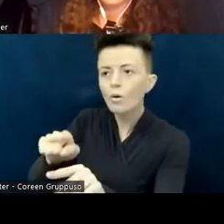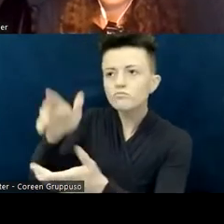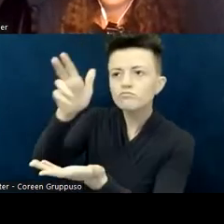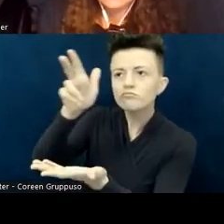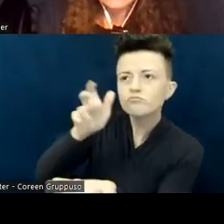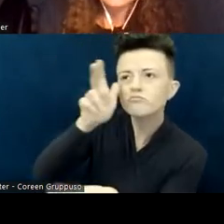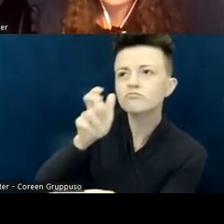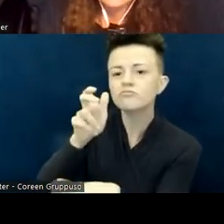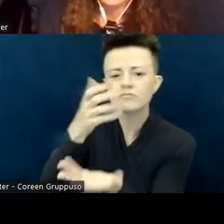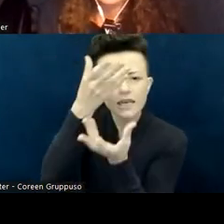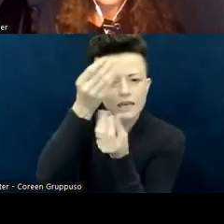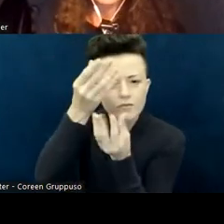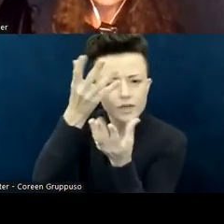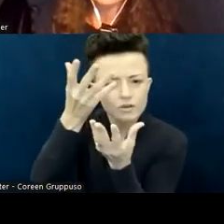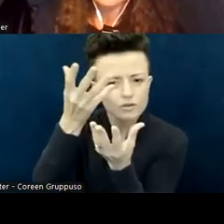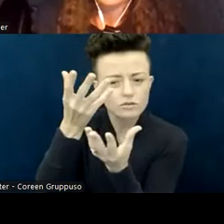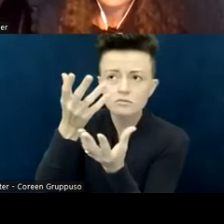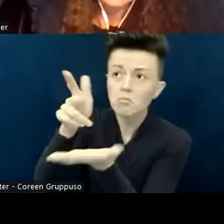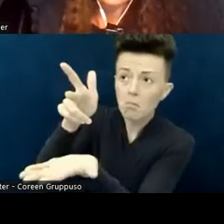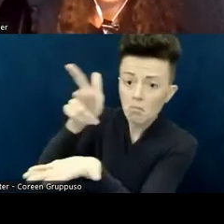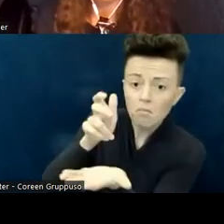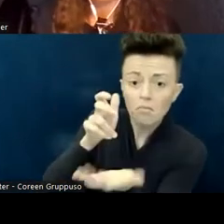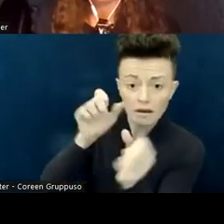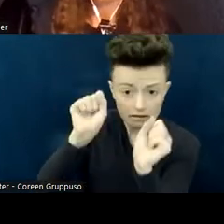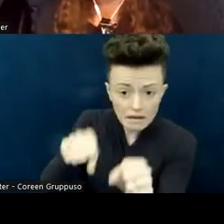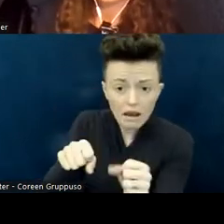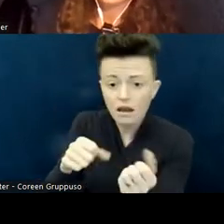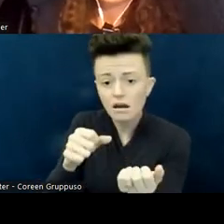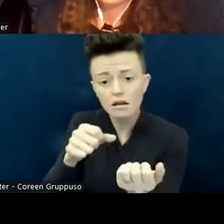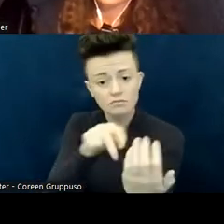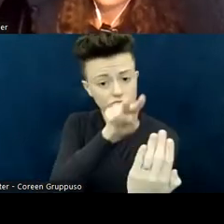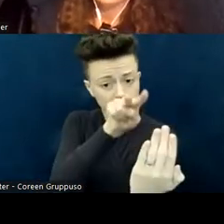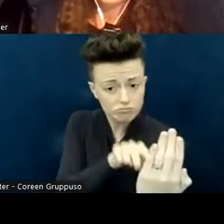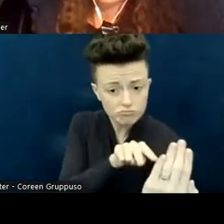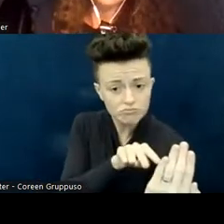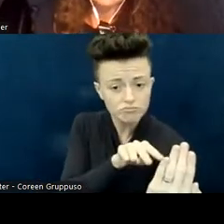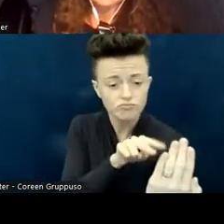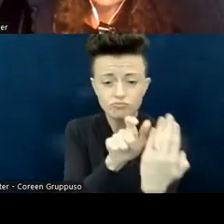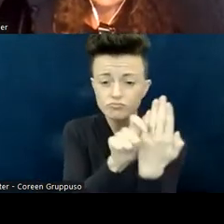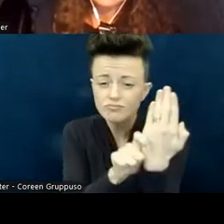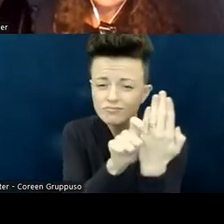Can you easily access whatever their bulletin is, whatever their handouts are?